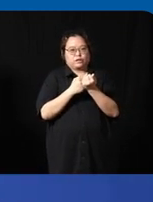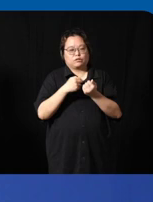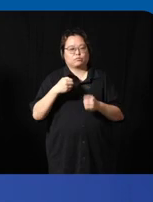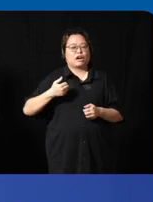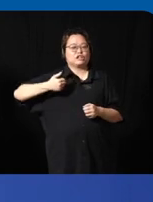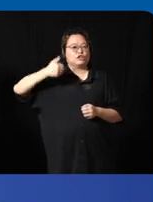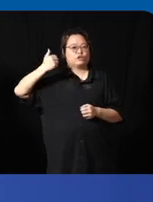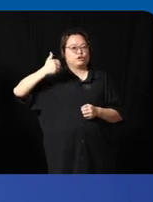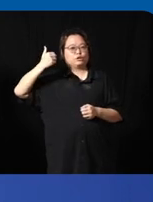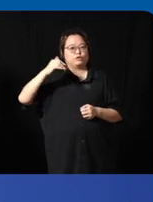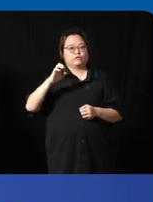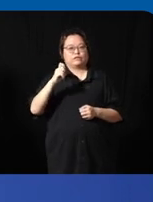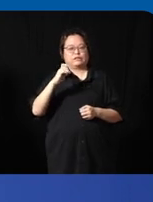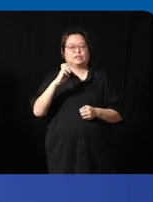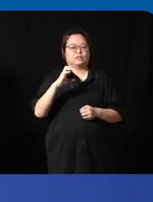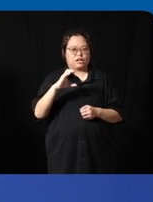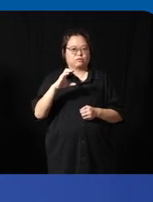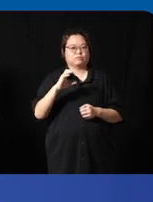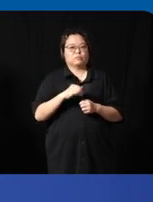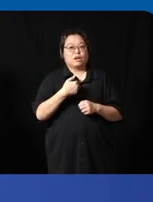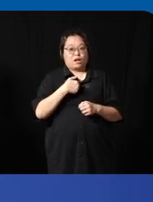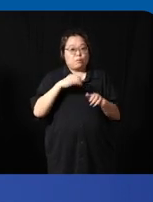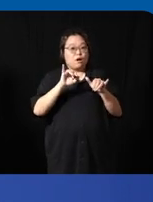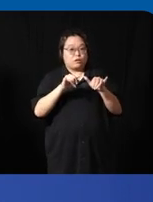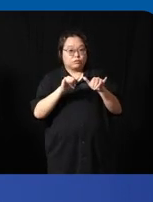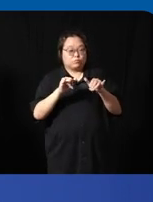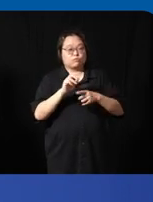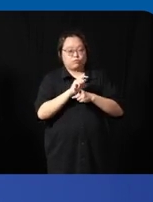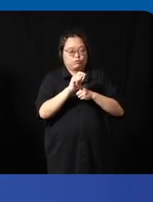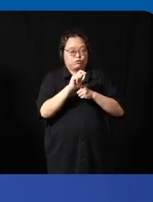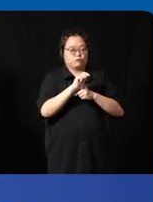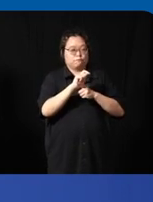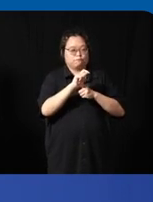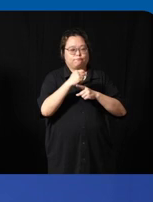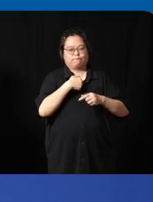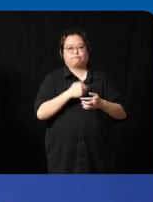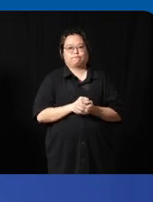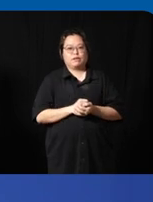so uh I'm an engineer by training so naturally I think my passion in disability sector is really